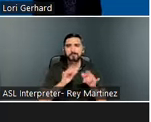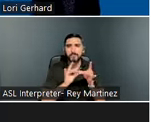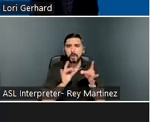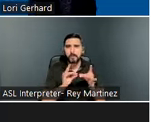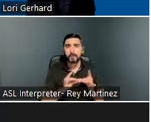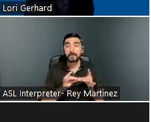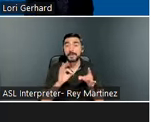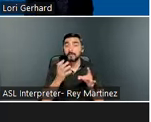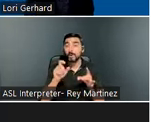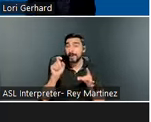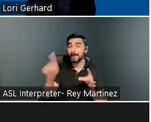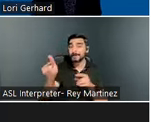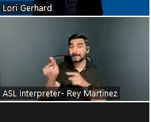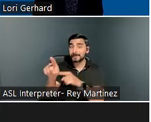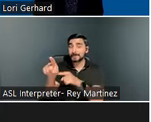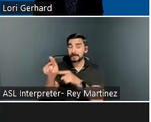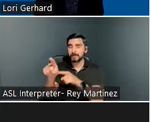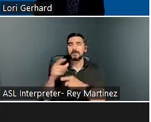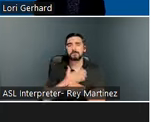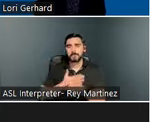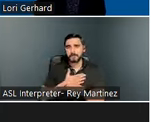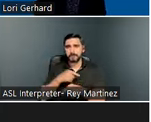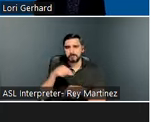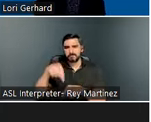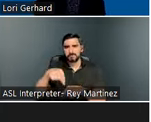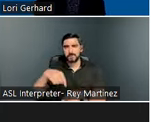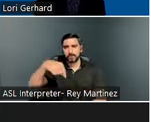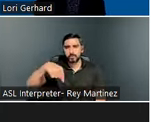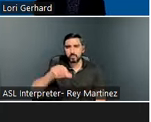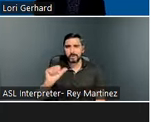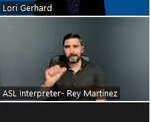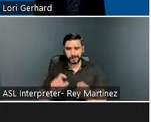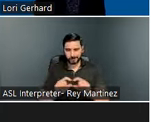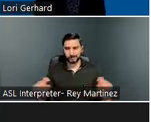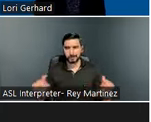please enter your question using the Q&A feature in the Zoom dashboard. Questions